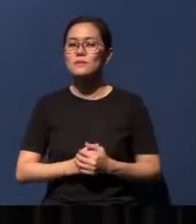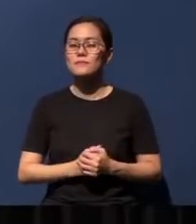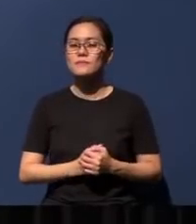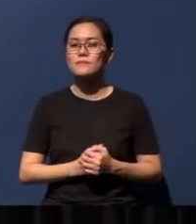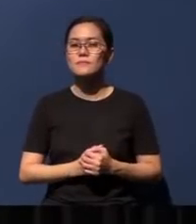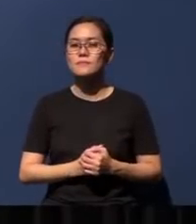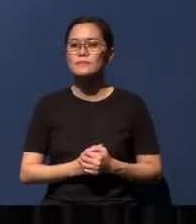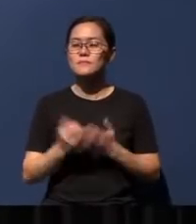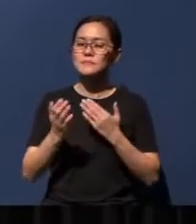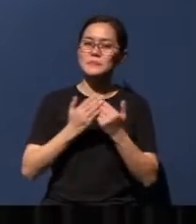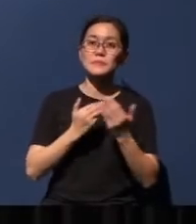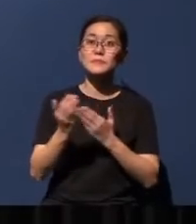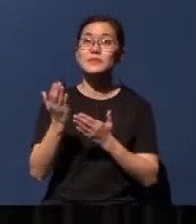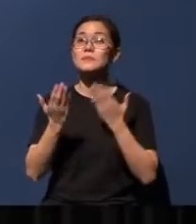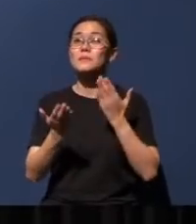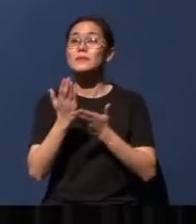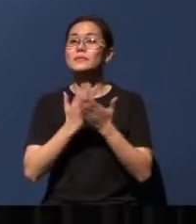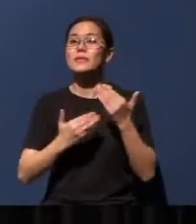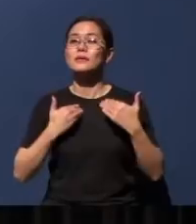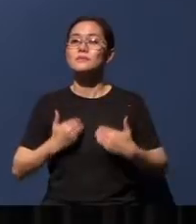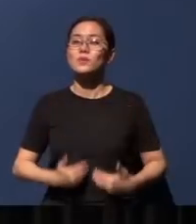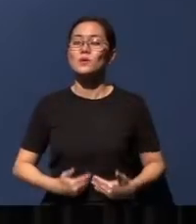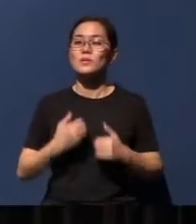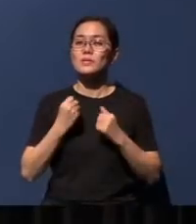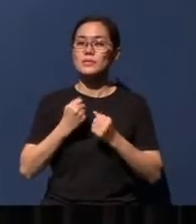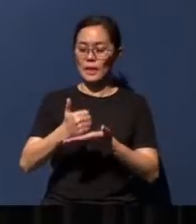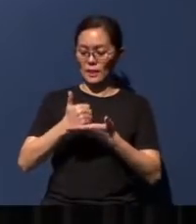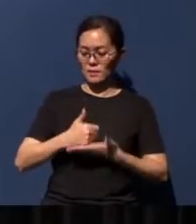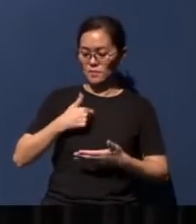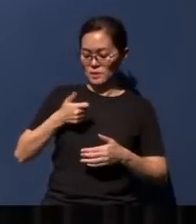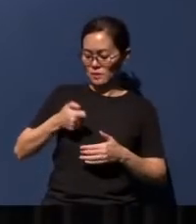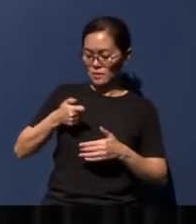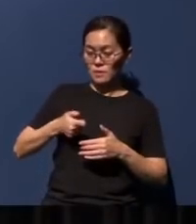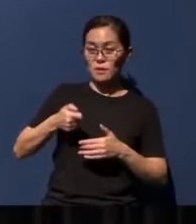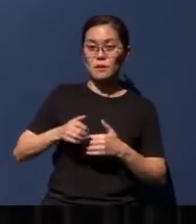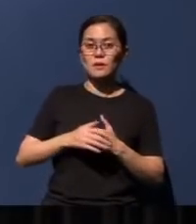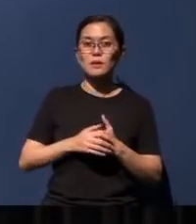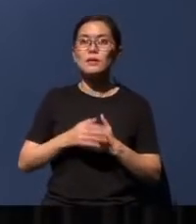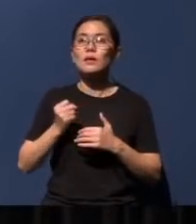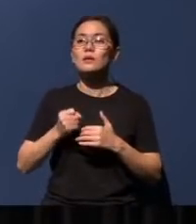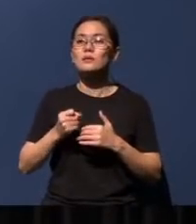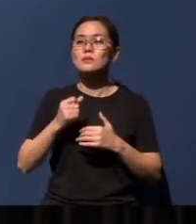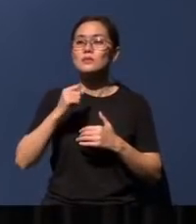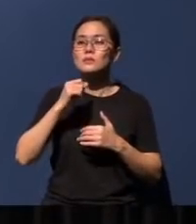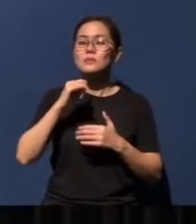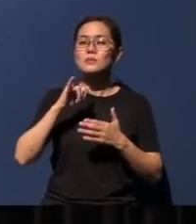Never mind, maybe somebody can just go forward for me. Can you go forward? This is not the slide. Can you just go forward?